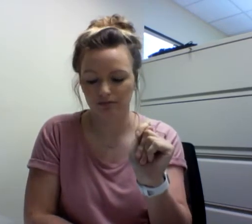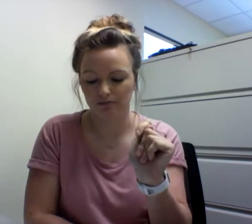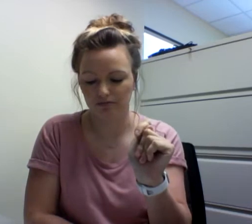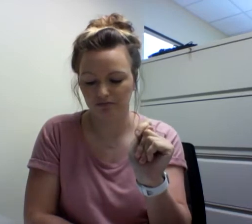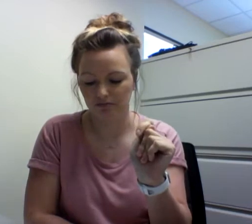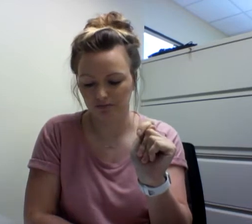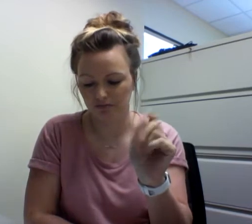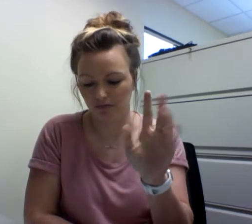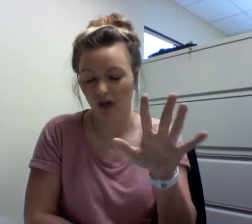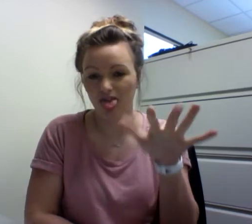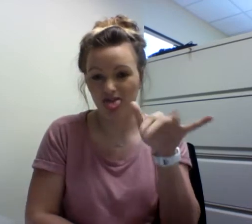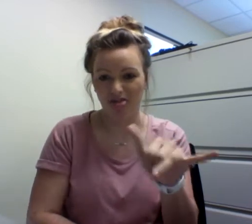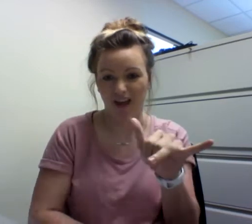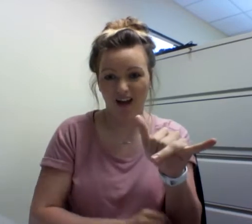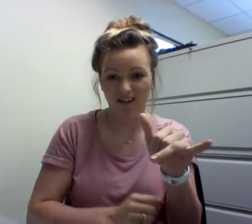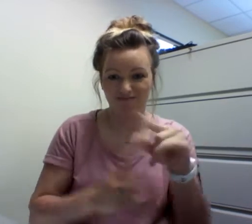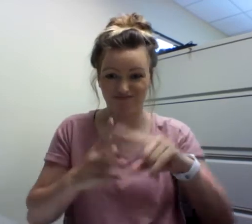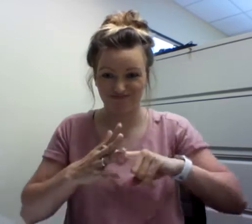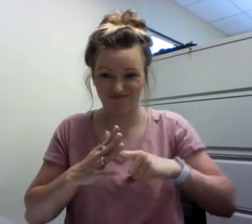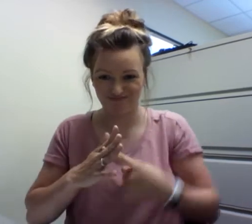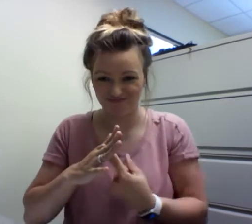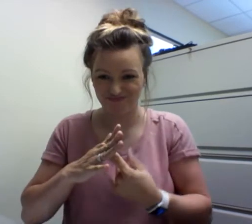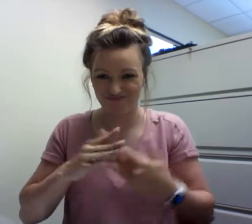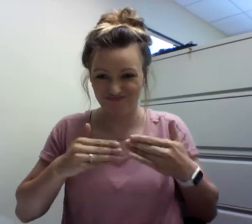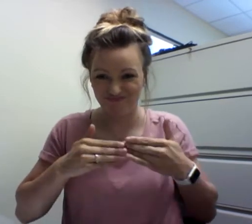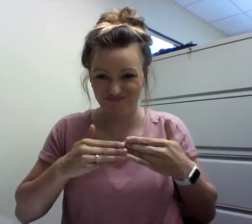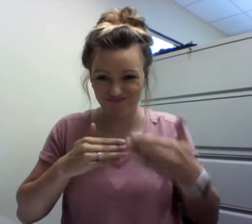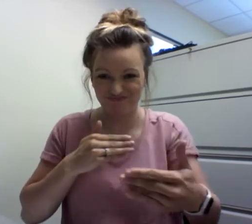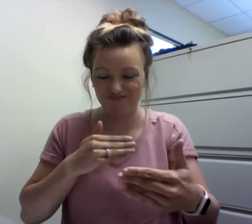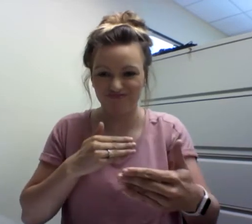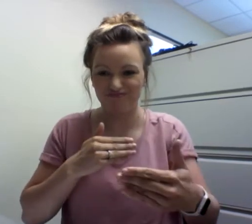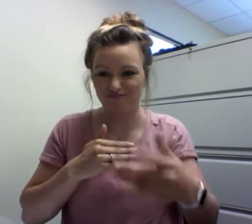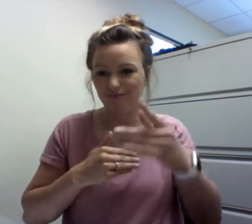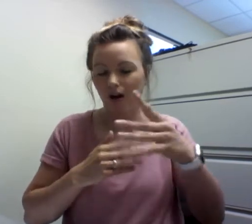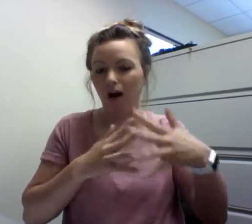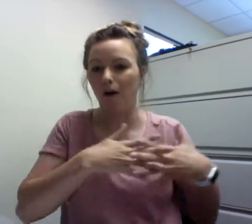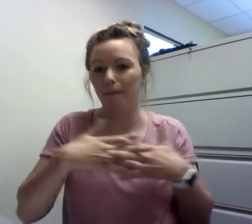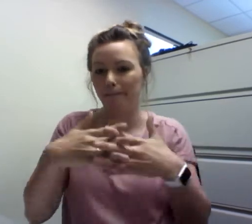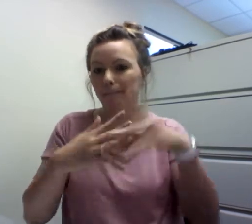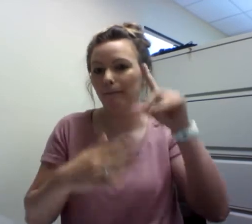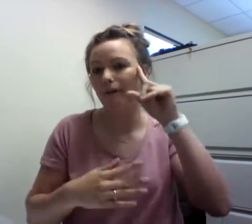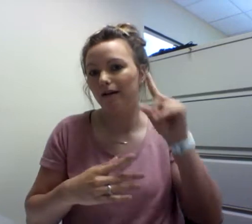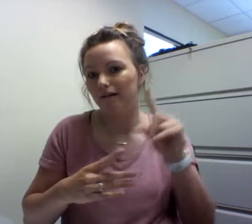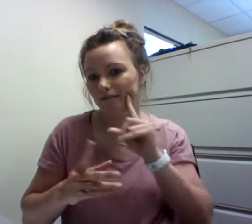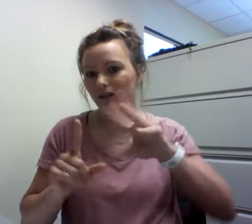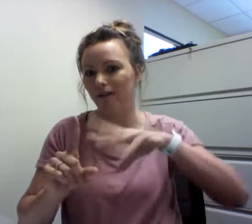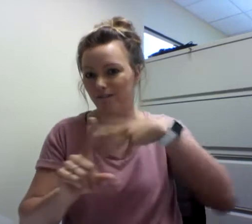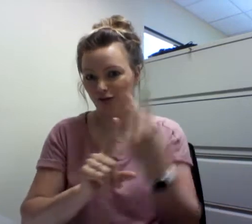That started, from that point forward, American Deaf Culture.